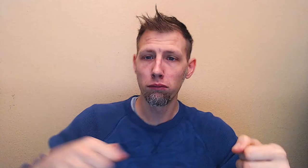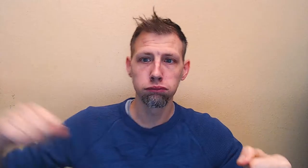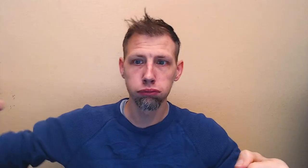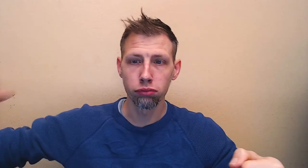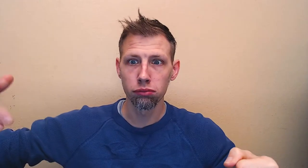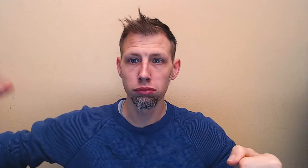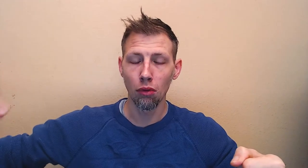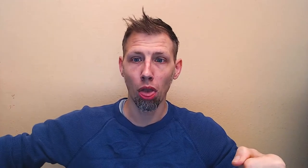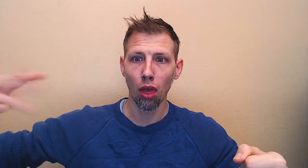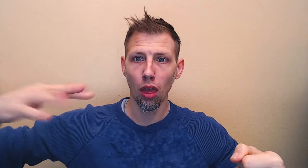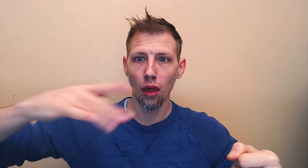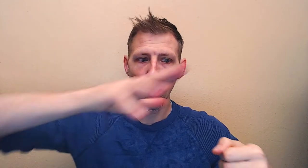(warble)